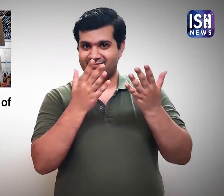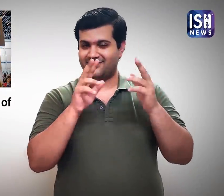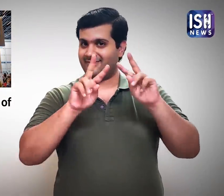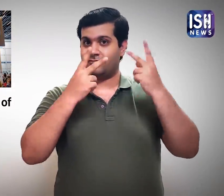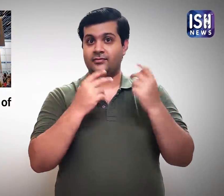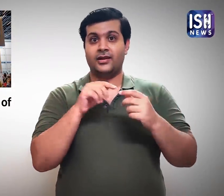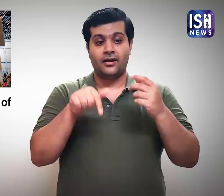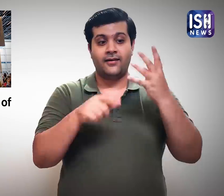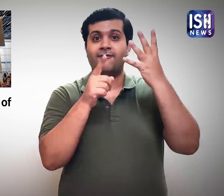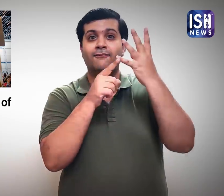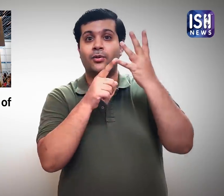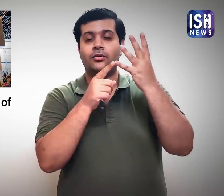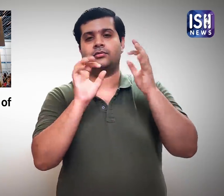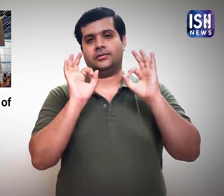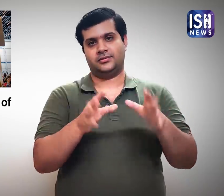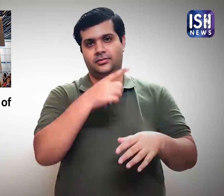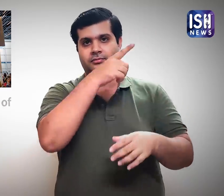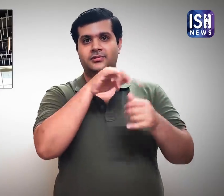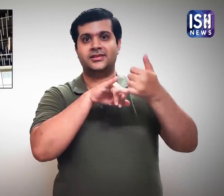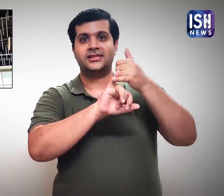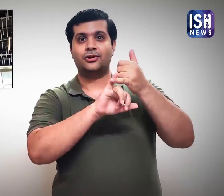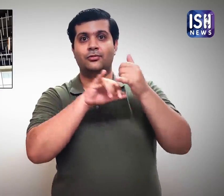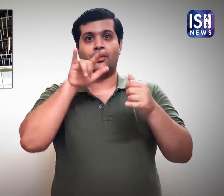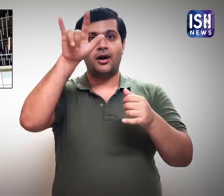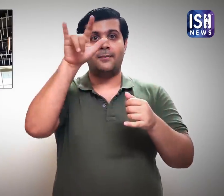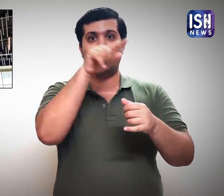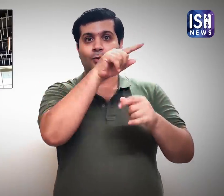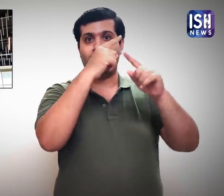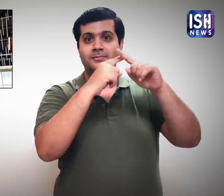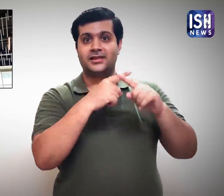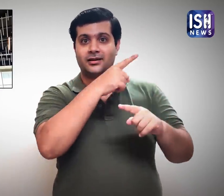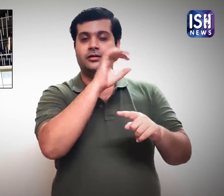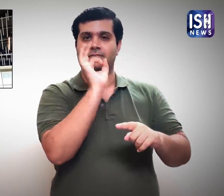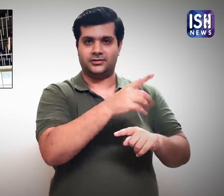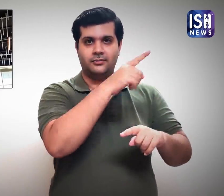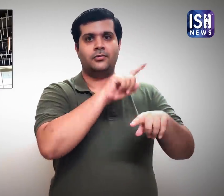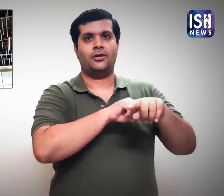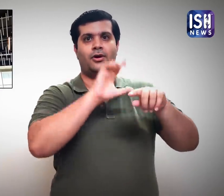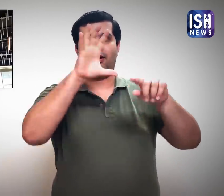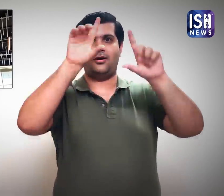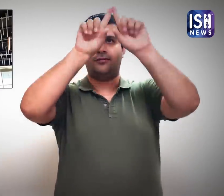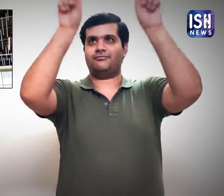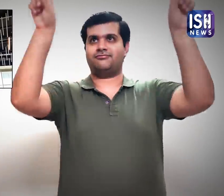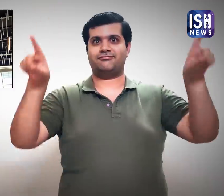The fourth is the clock that has now been installed at Amsterdam’s Schiphol Airport.